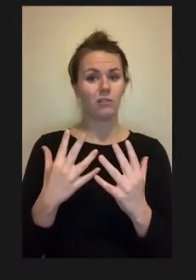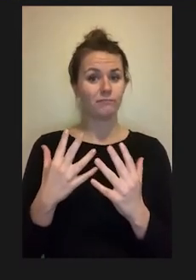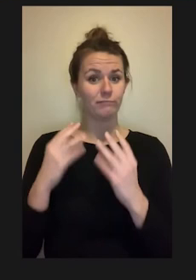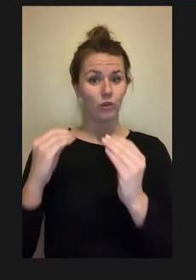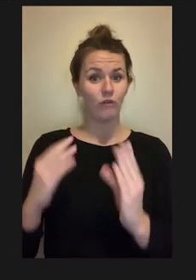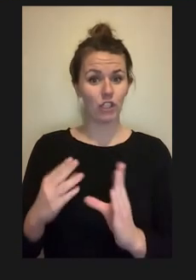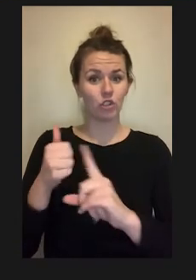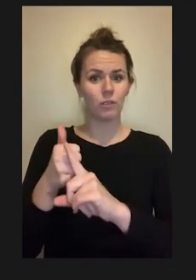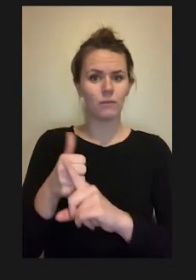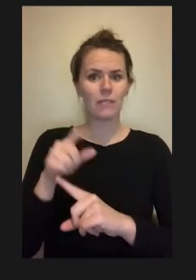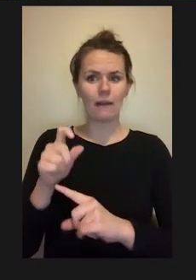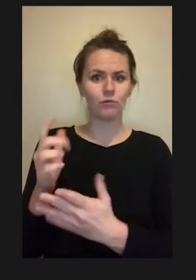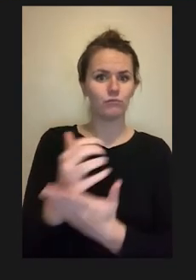funding they may not have,